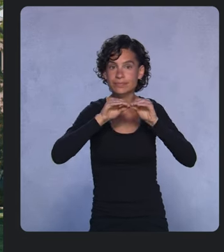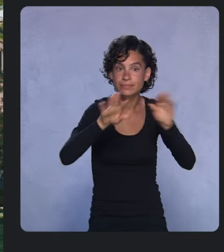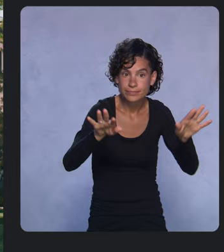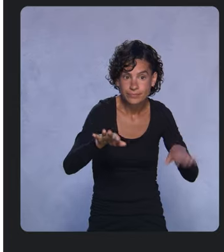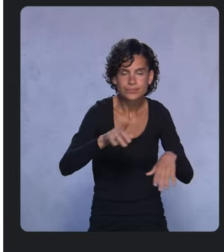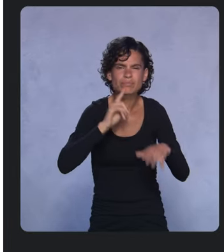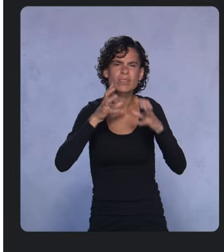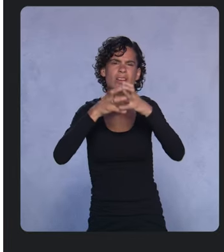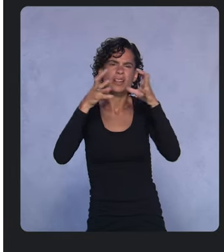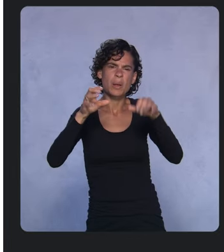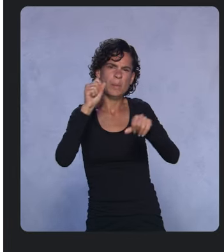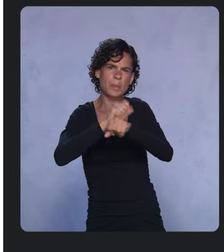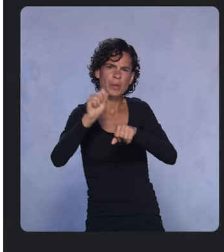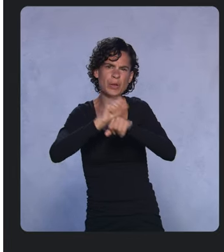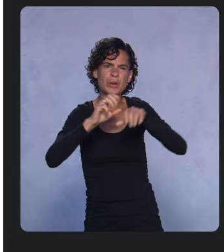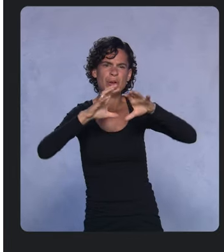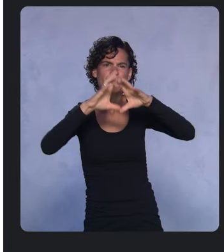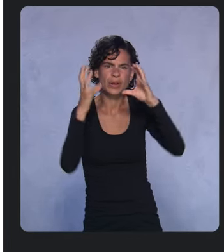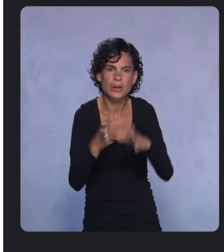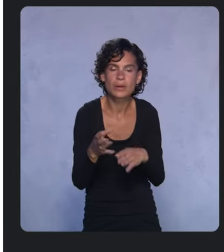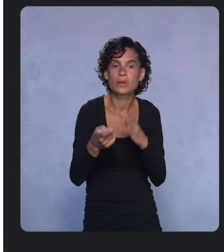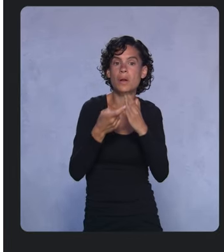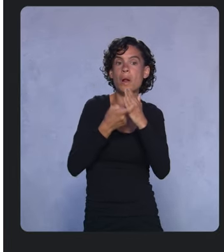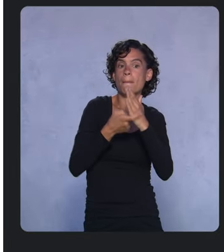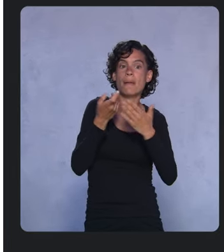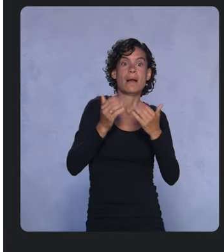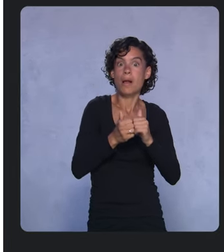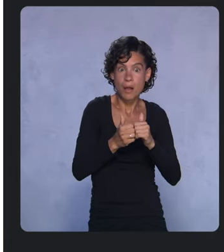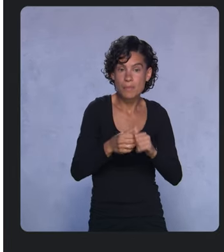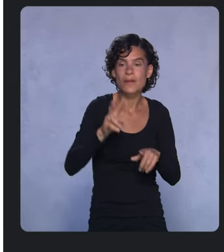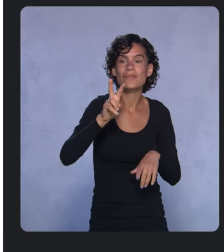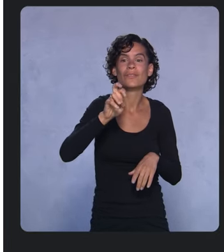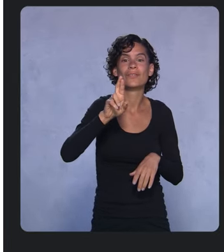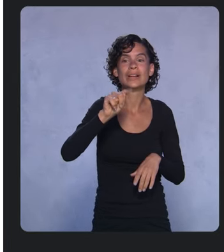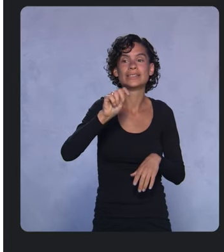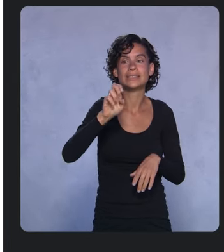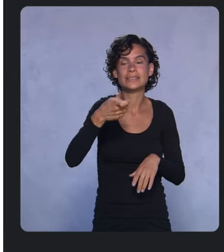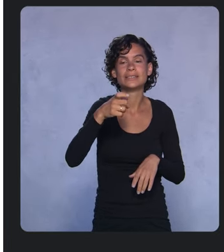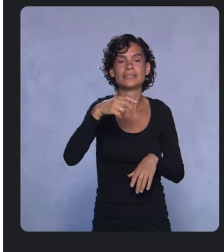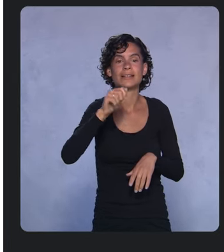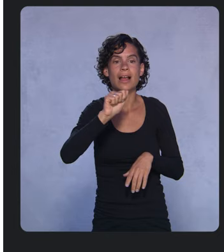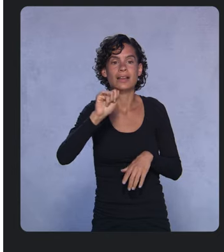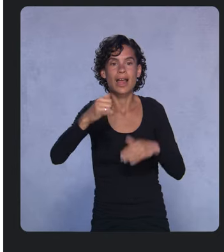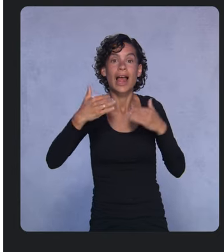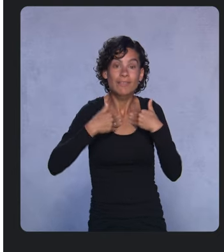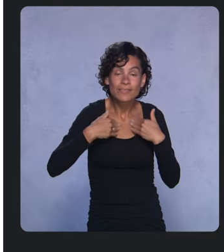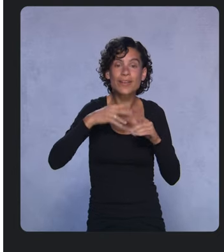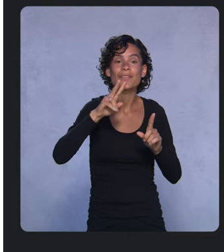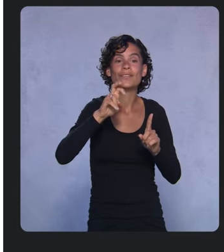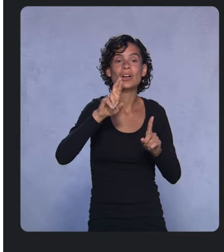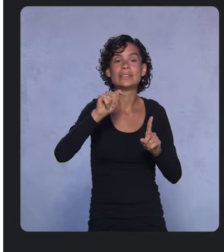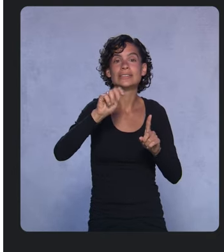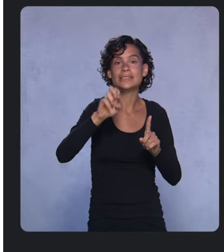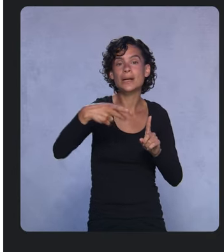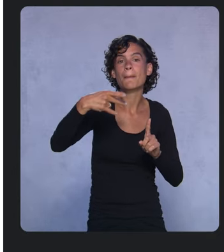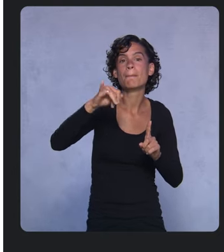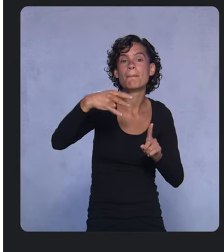To automate this process, Vertex AI includes Vertex Pipelines, a new feature that helps you manage your models in production